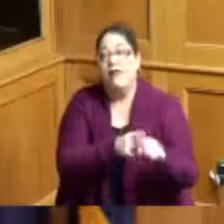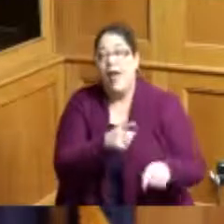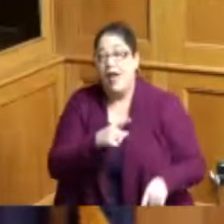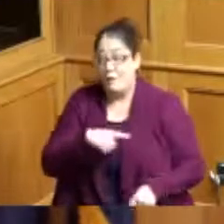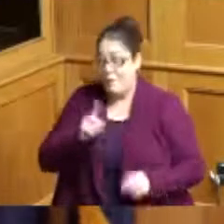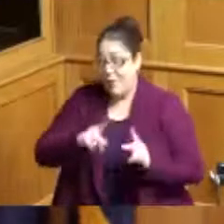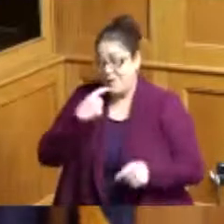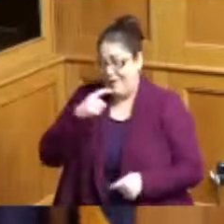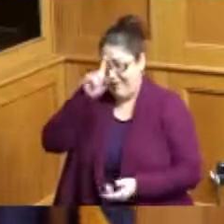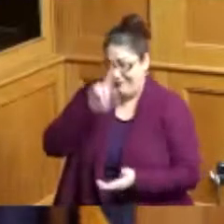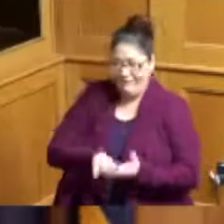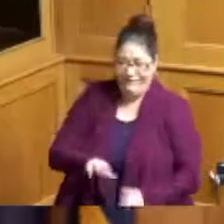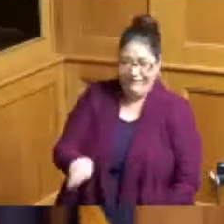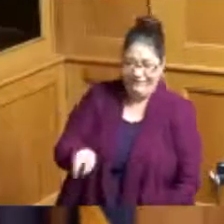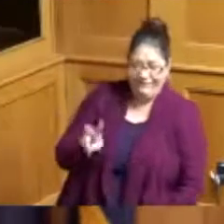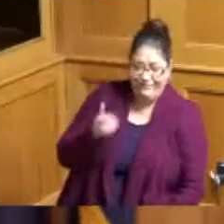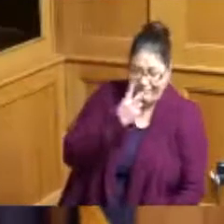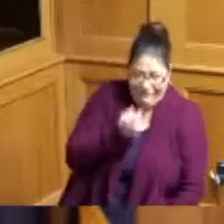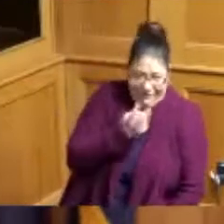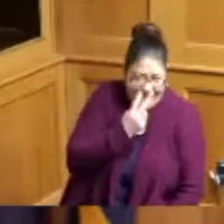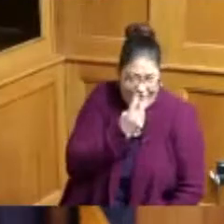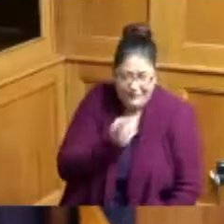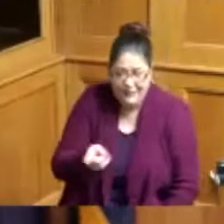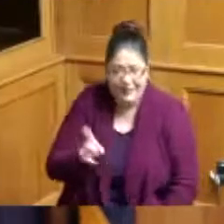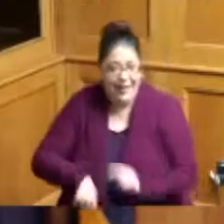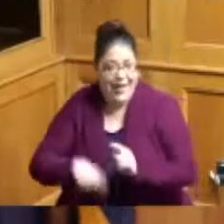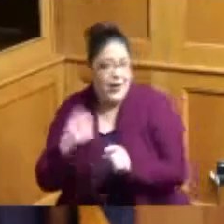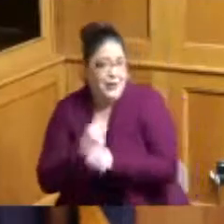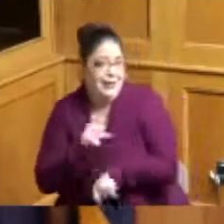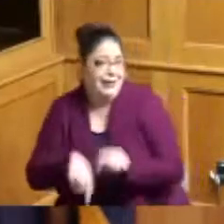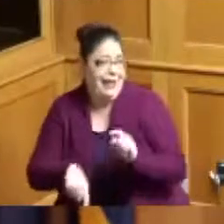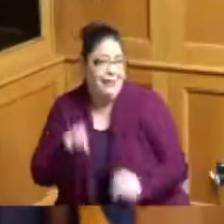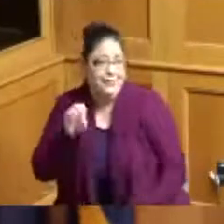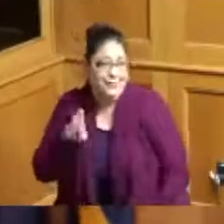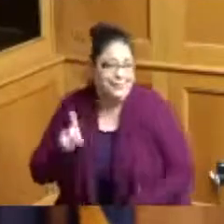just can't do it they kept believing they could so I want to thank them for that bringing them